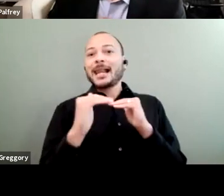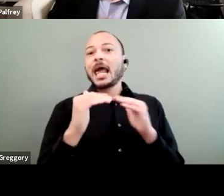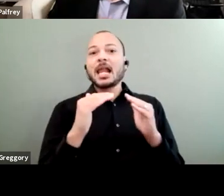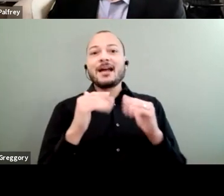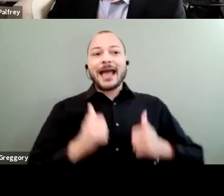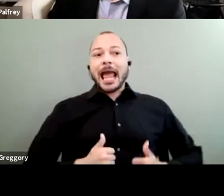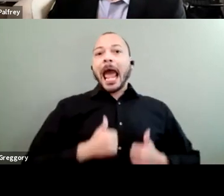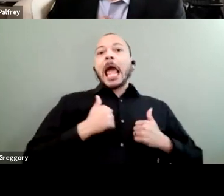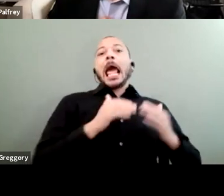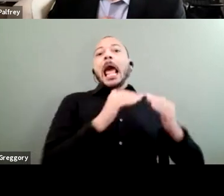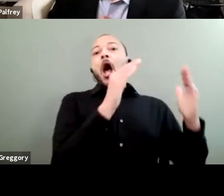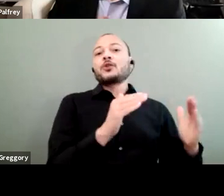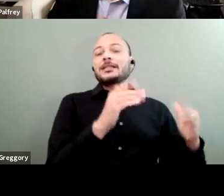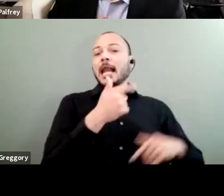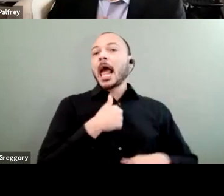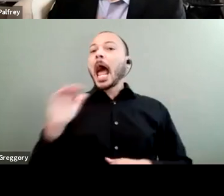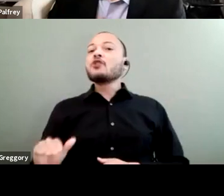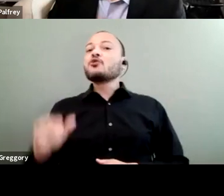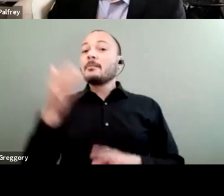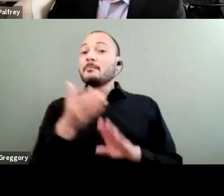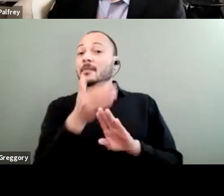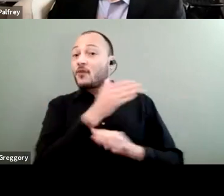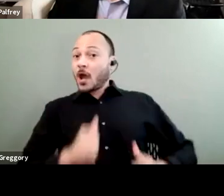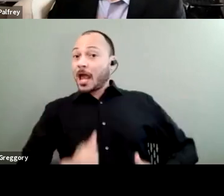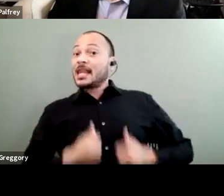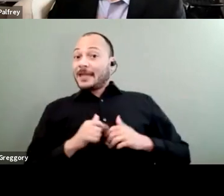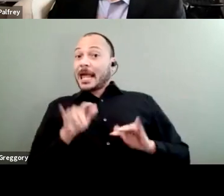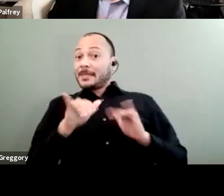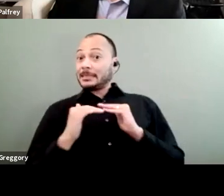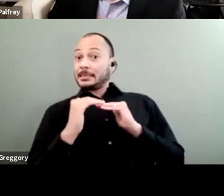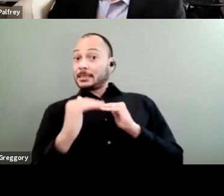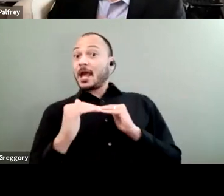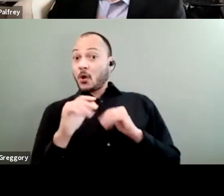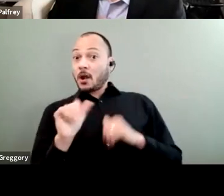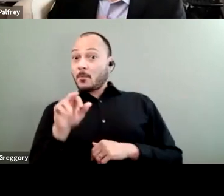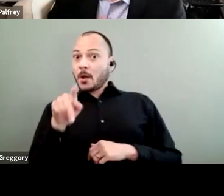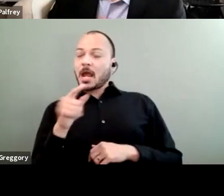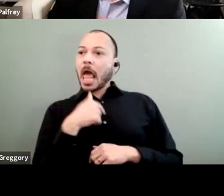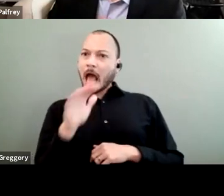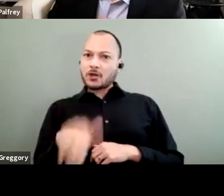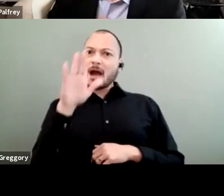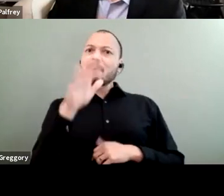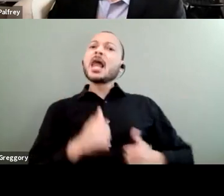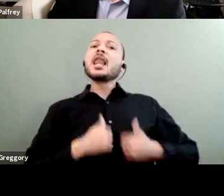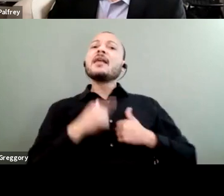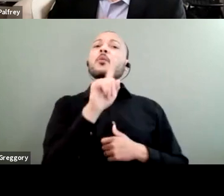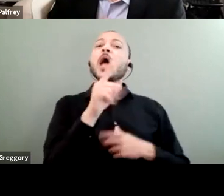Before living in a stable apartment, I grew up living in rented rooms because my family couldn't afford a full apartment.